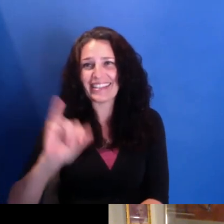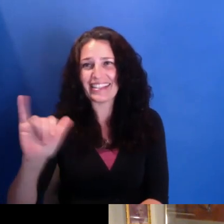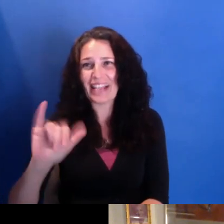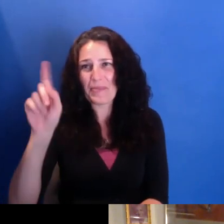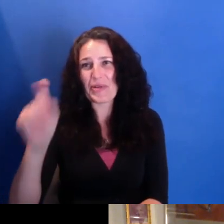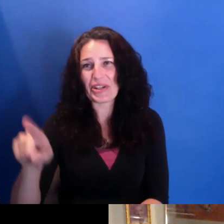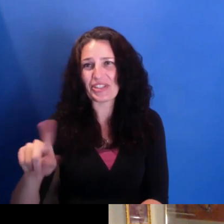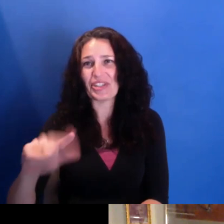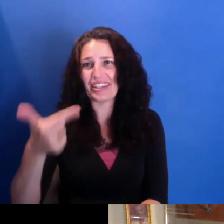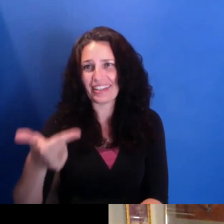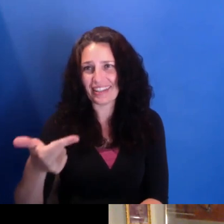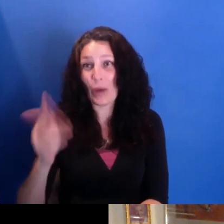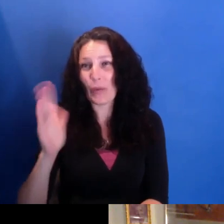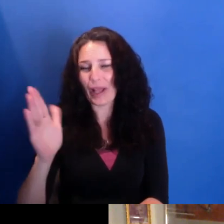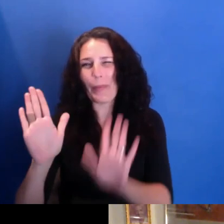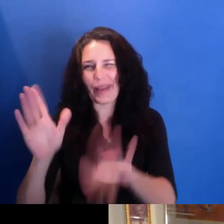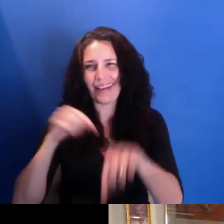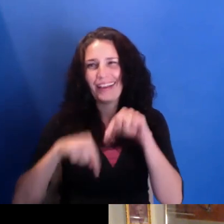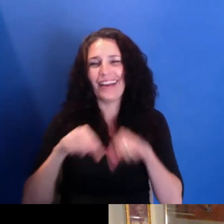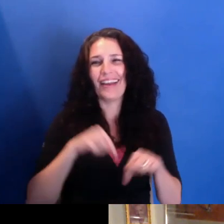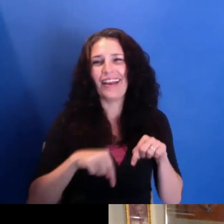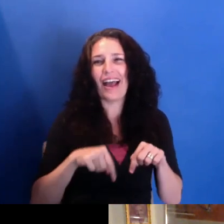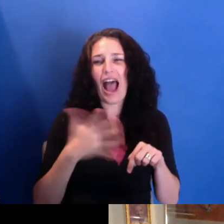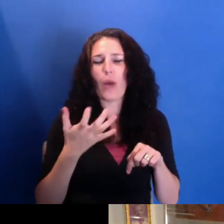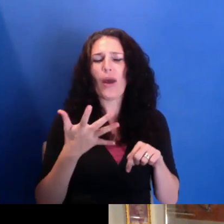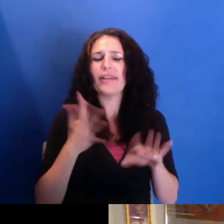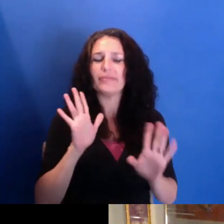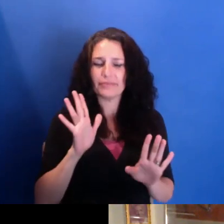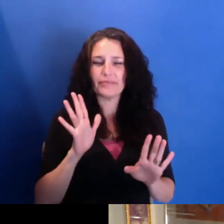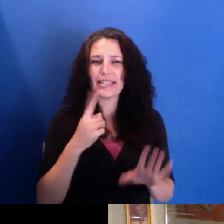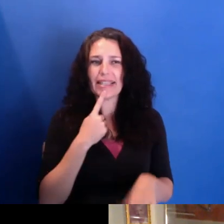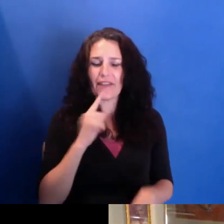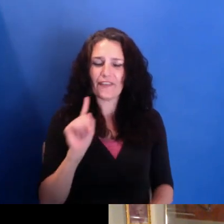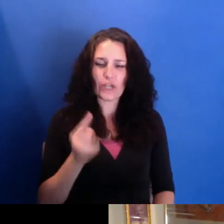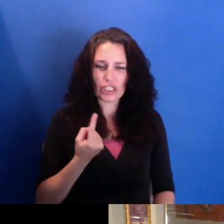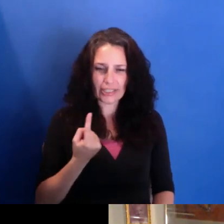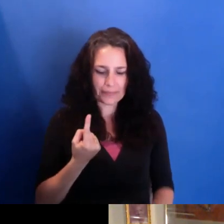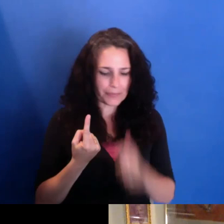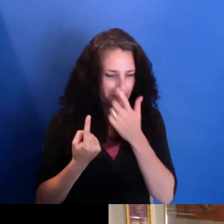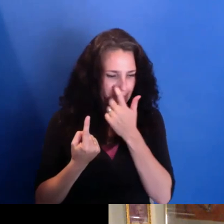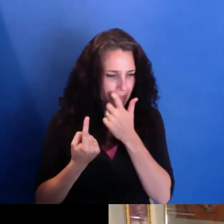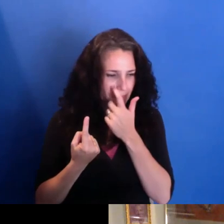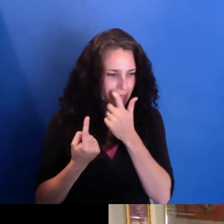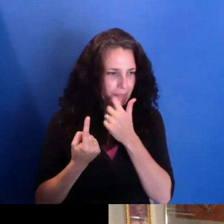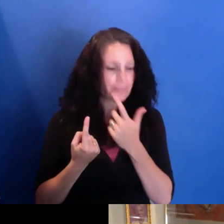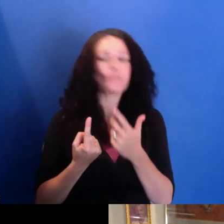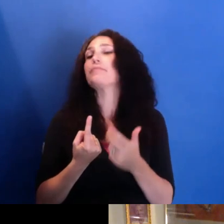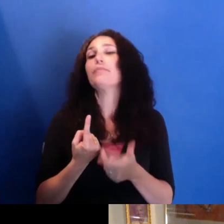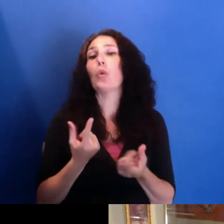You know, I-- I do want to step back for a second and say, one, the work that you're doing now in Newark,